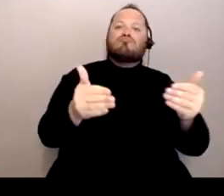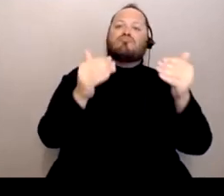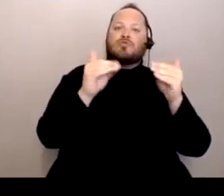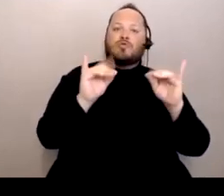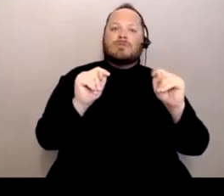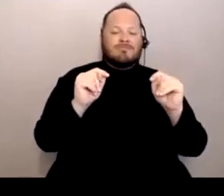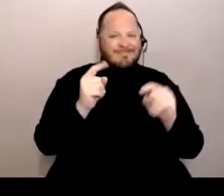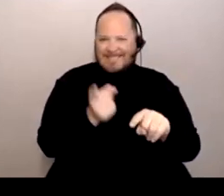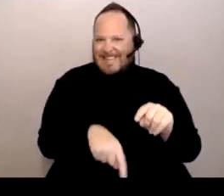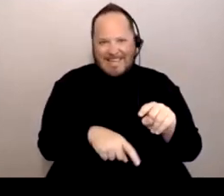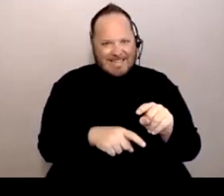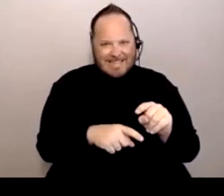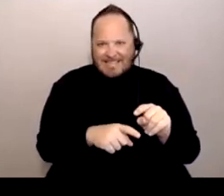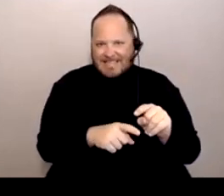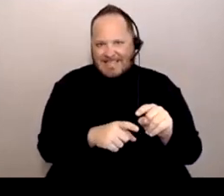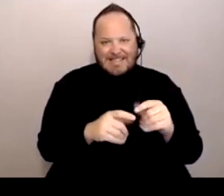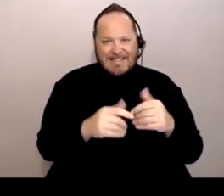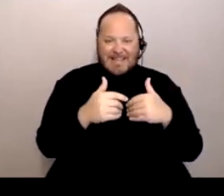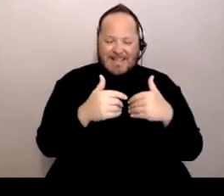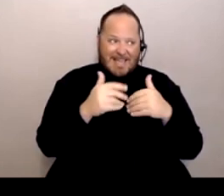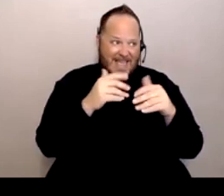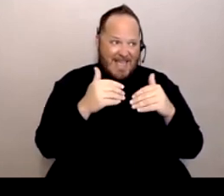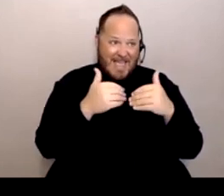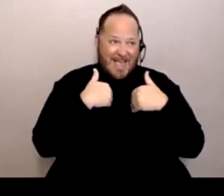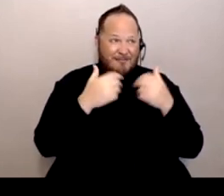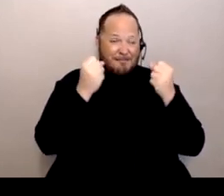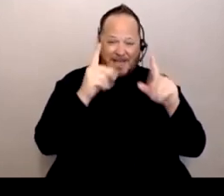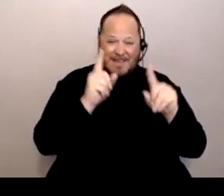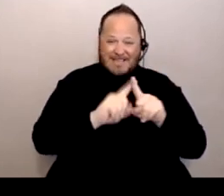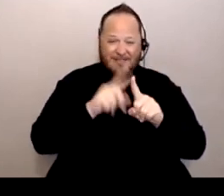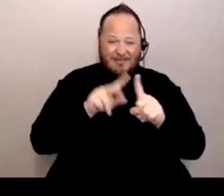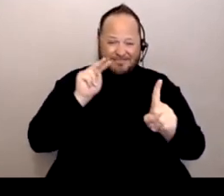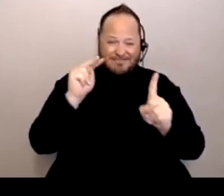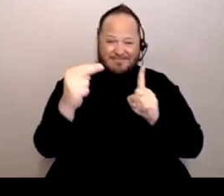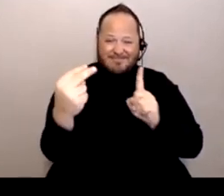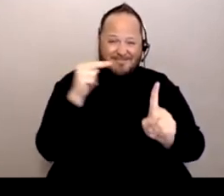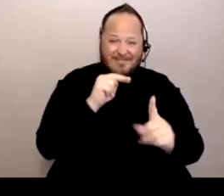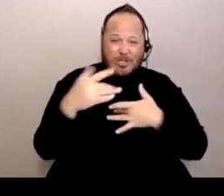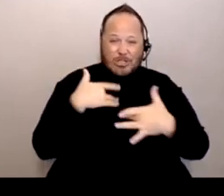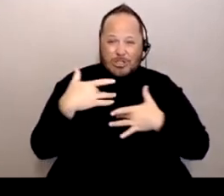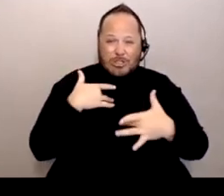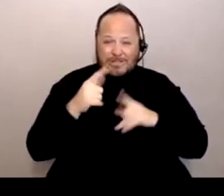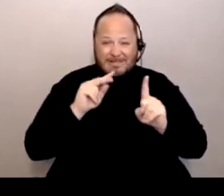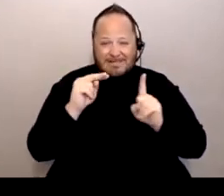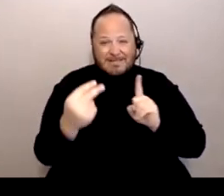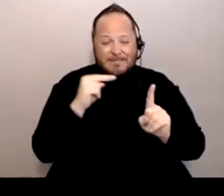There's people with so many different concerns. (clears throat) Excuse me. So it's what your district has negotiated,